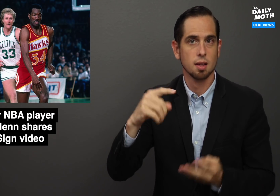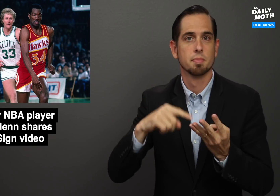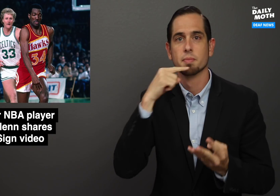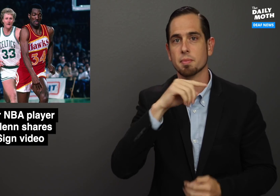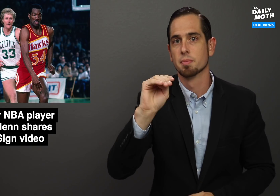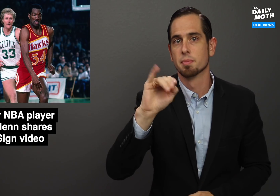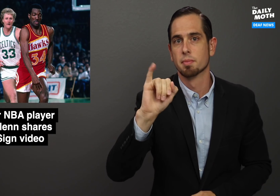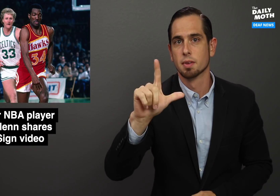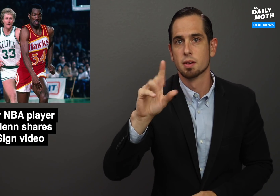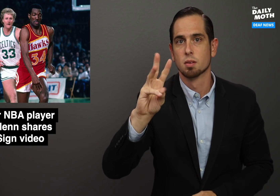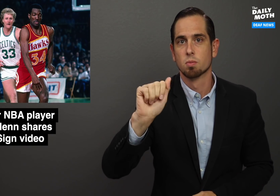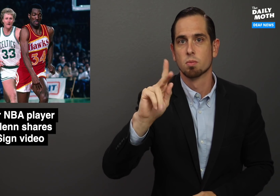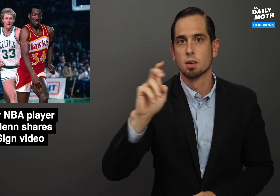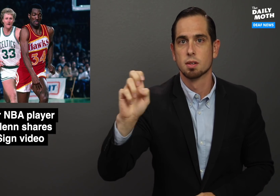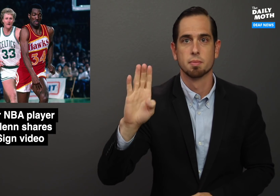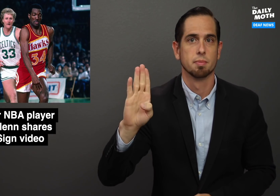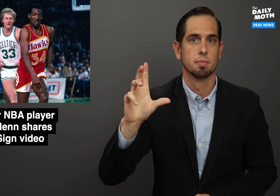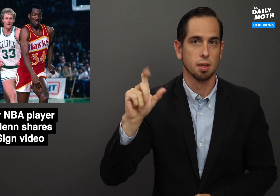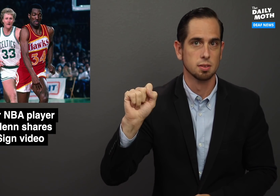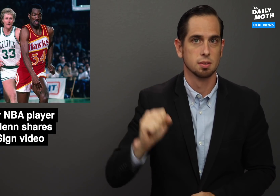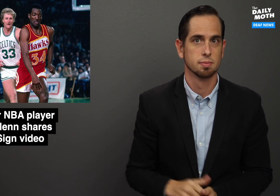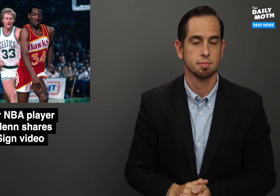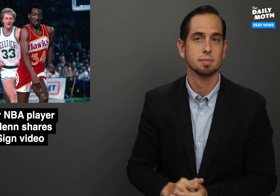and the Milwaukee Bucks.